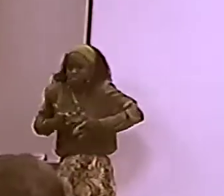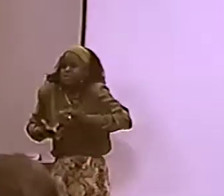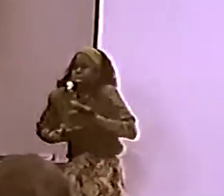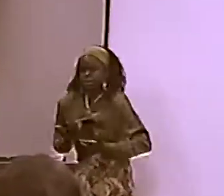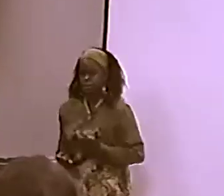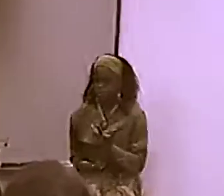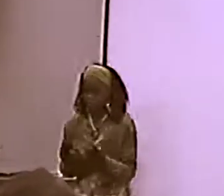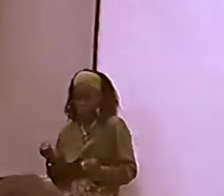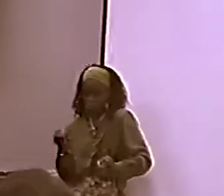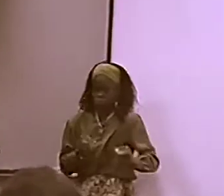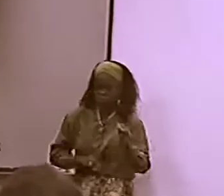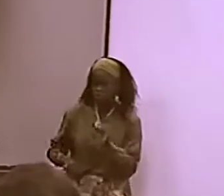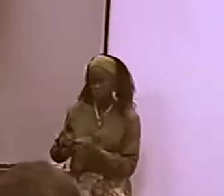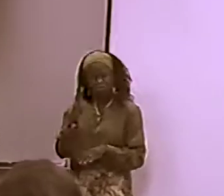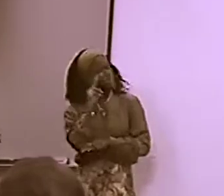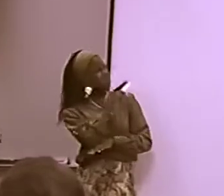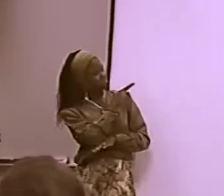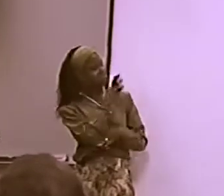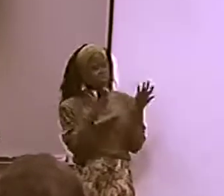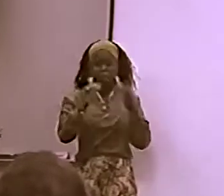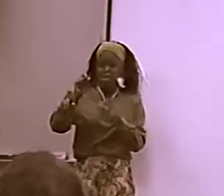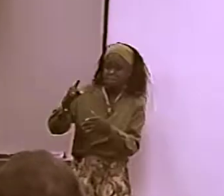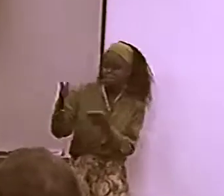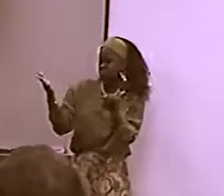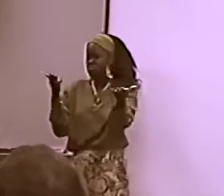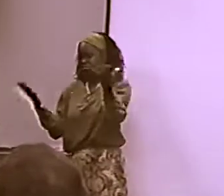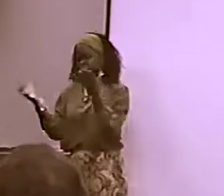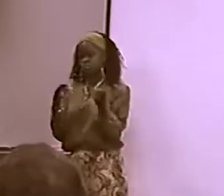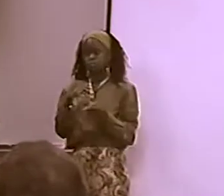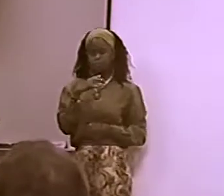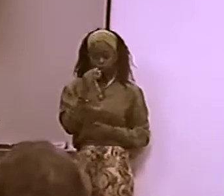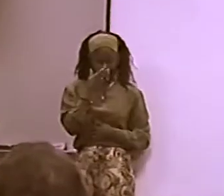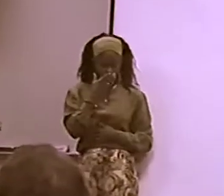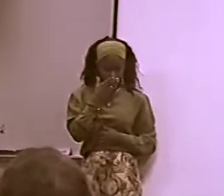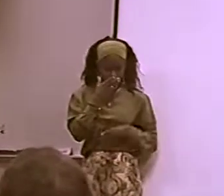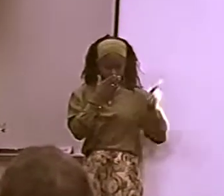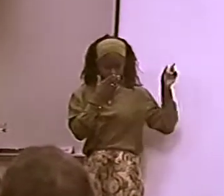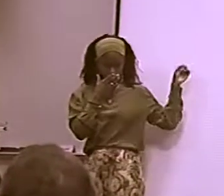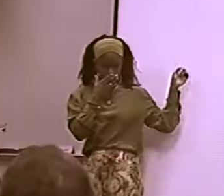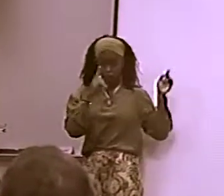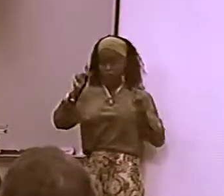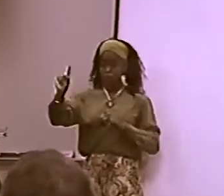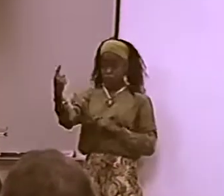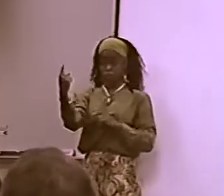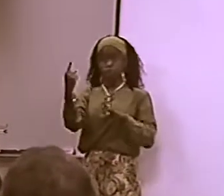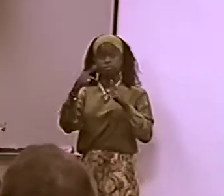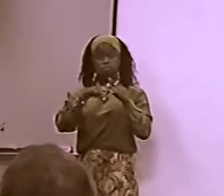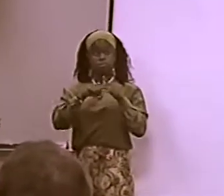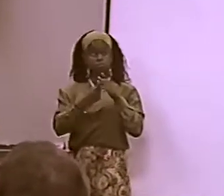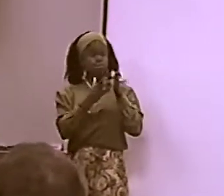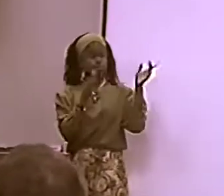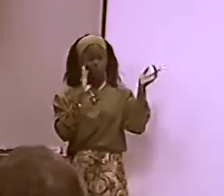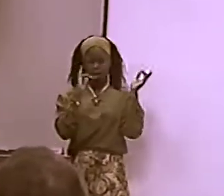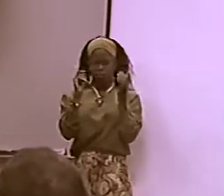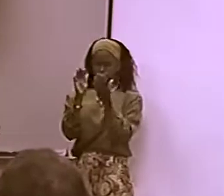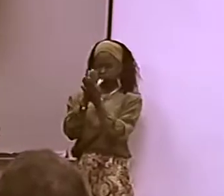AND I WANT YOU ALL TO NOTICE THE FEELINGS, EMOTIONS THAT COME THROUGH, THE MOVEMENT, THE ATTITUDES OF THE CHARACTERS.